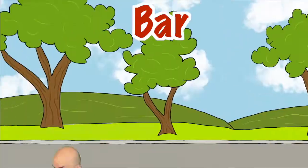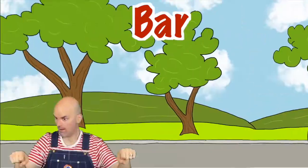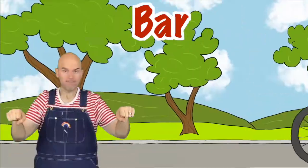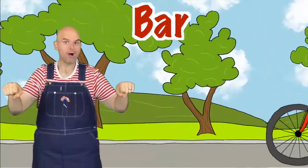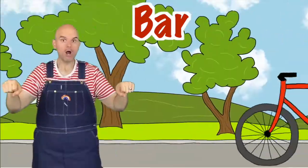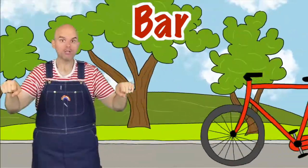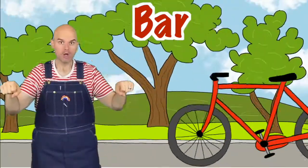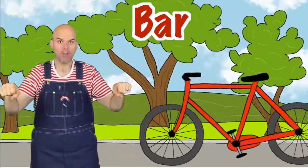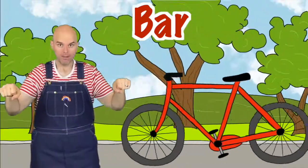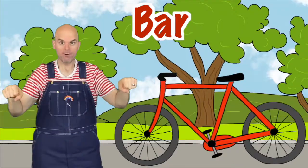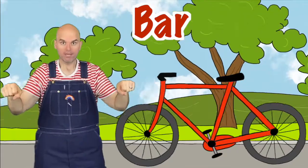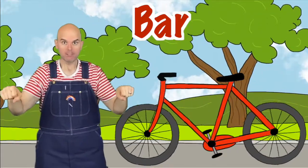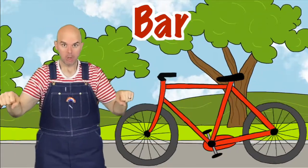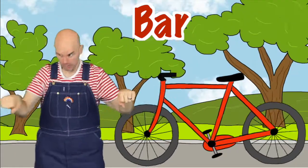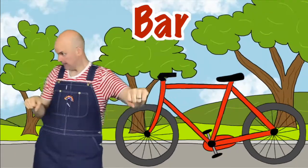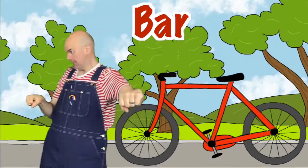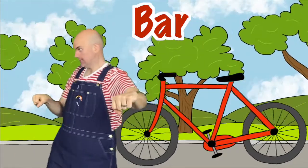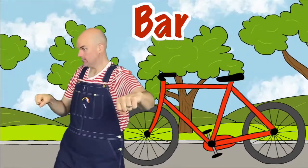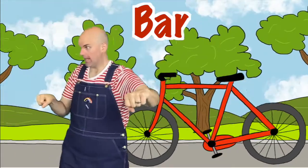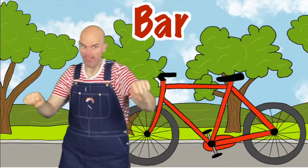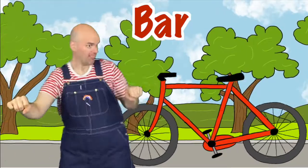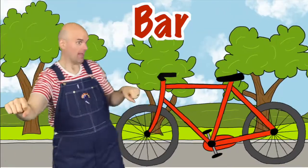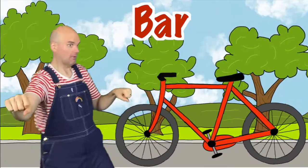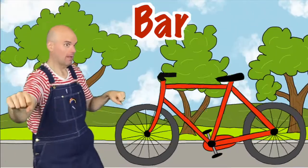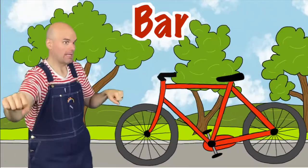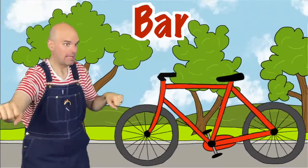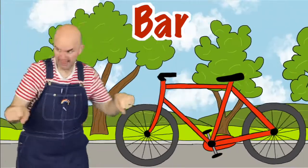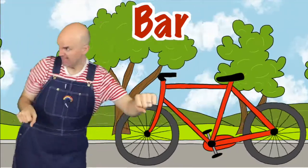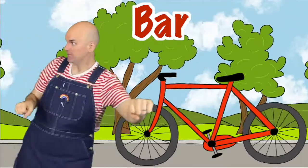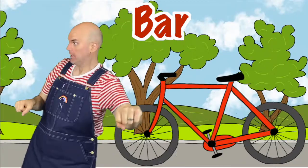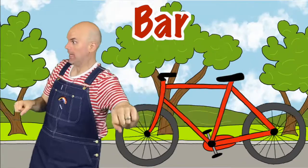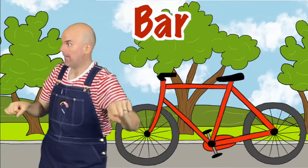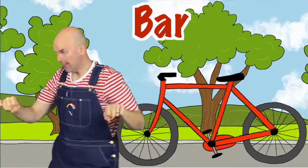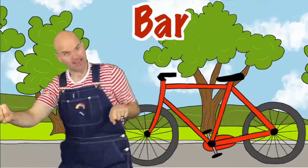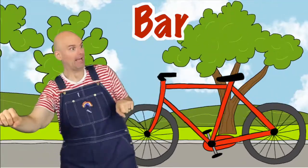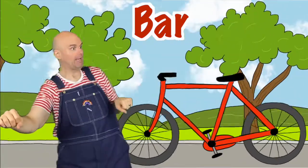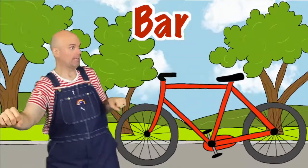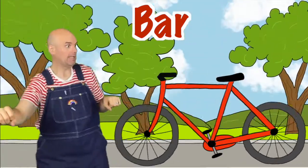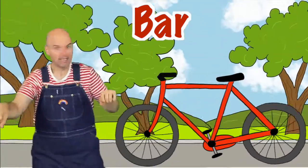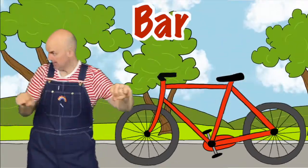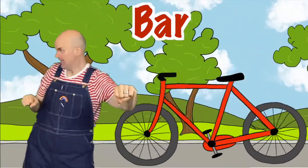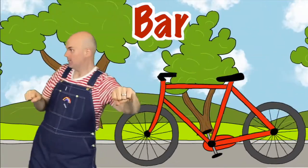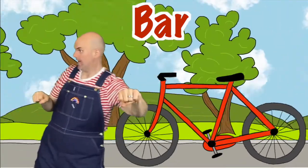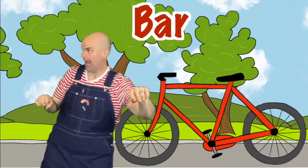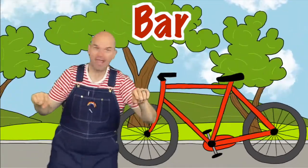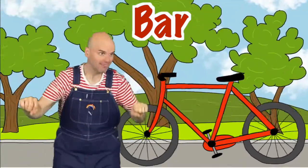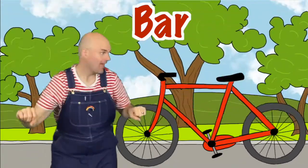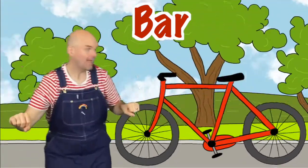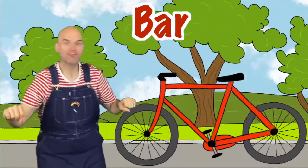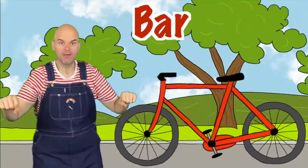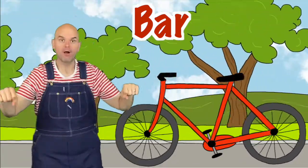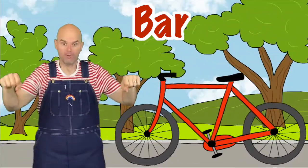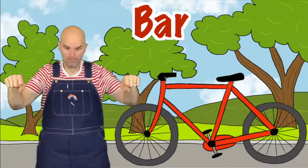The bars on the Bike Go this way and that This way and that This way and that